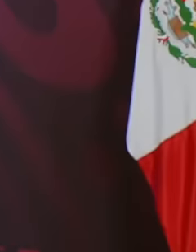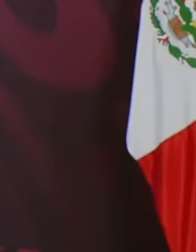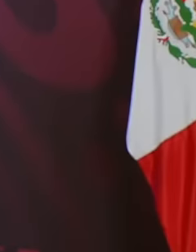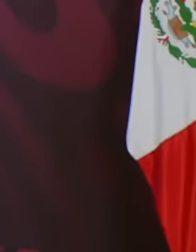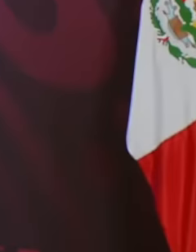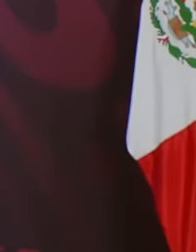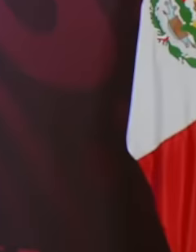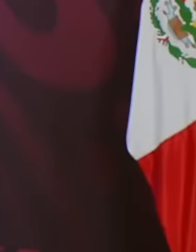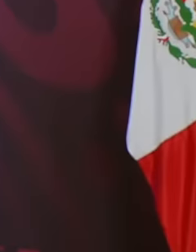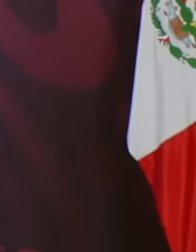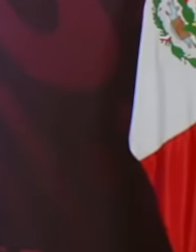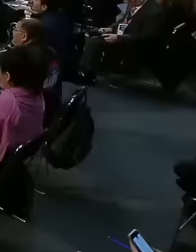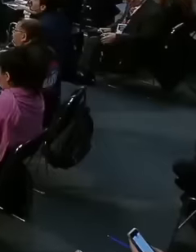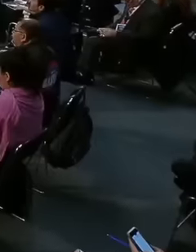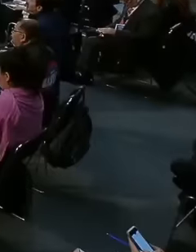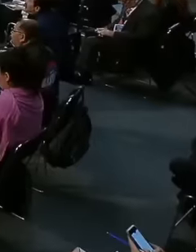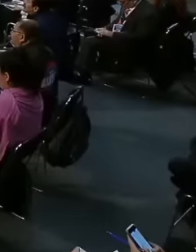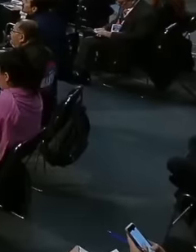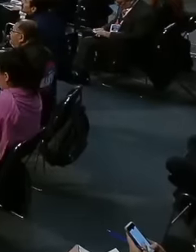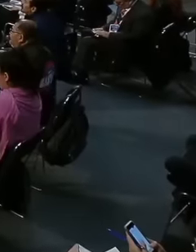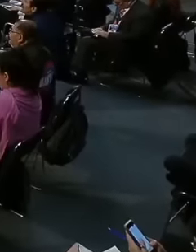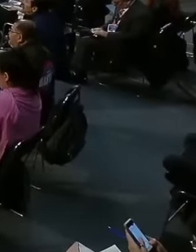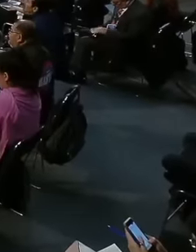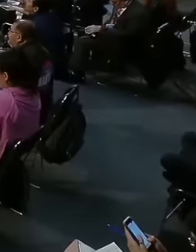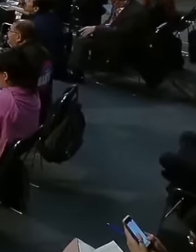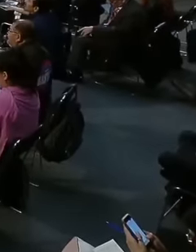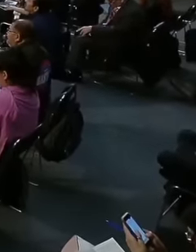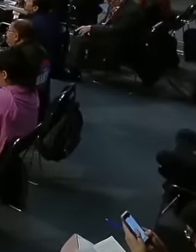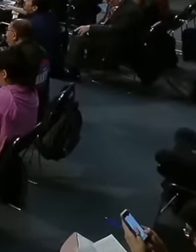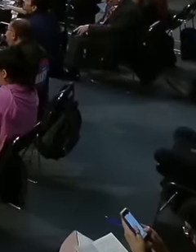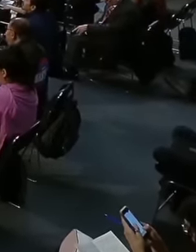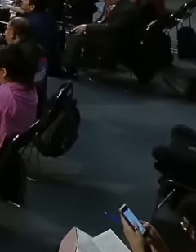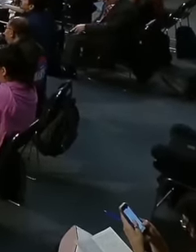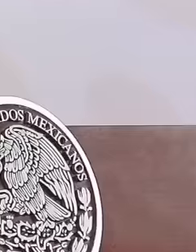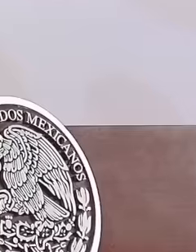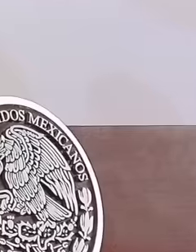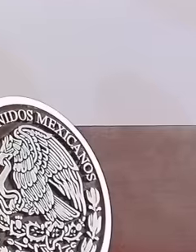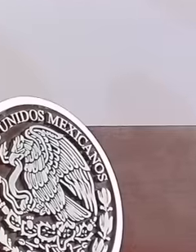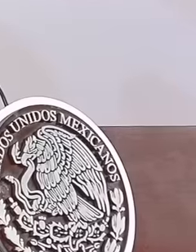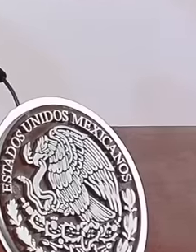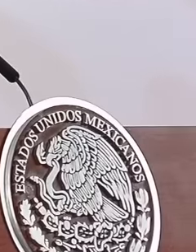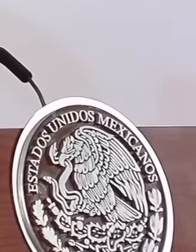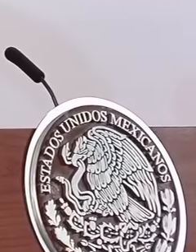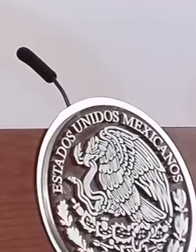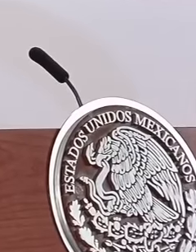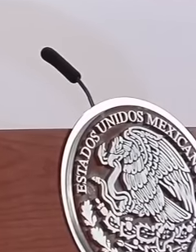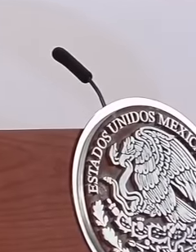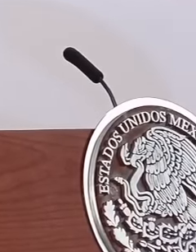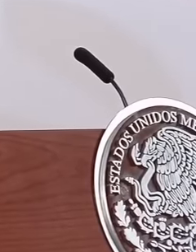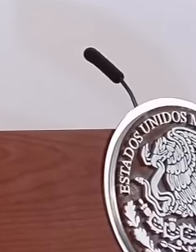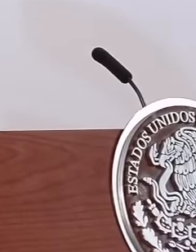with trails tip there